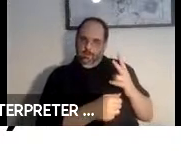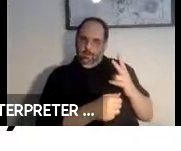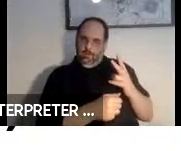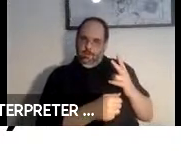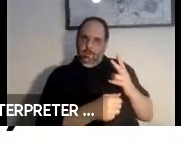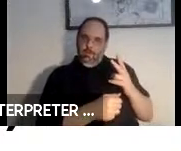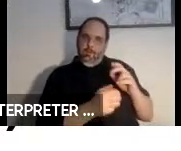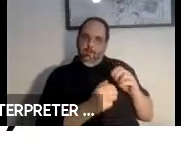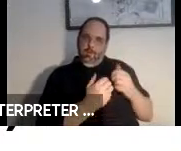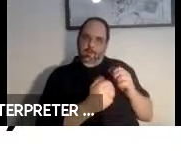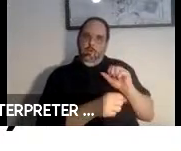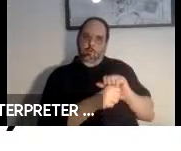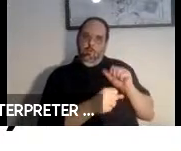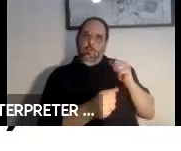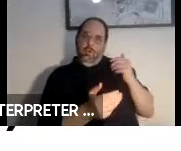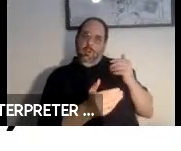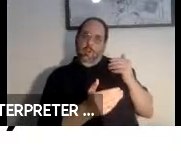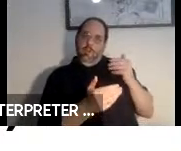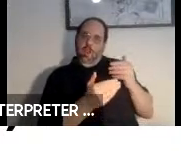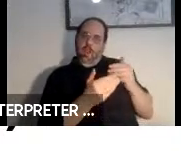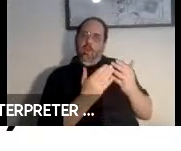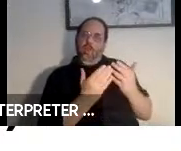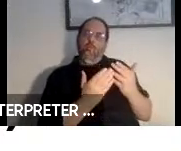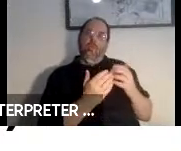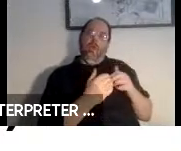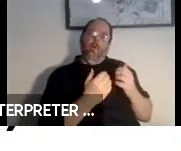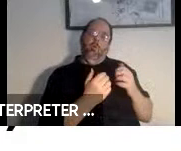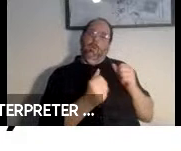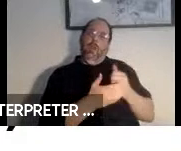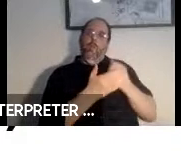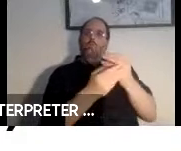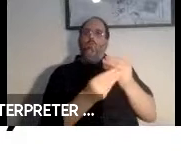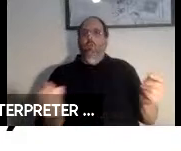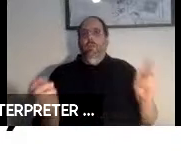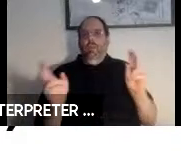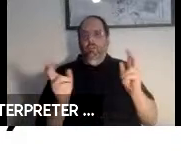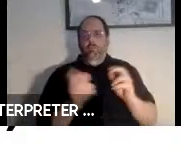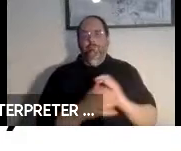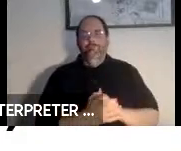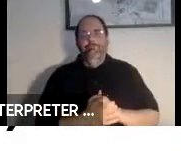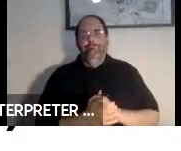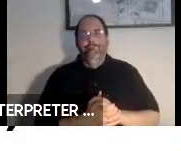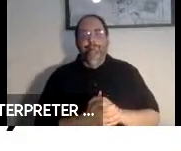years will be applicable to help solve those issues. Next slide, please.